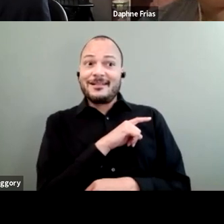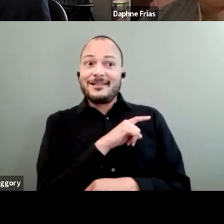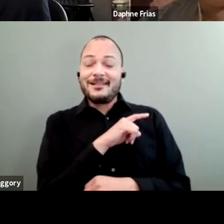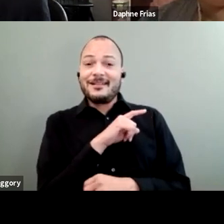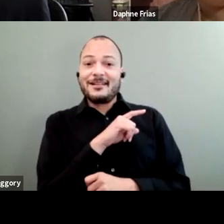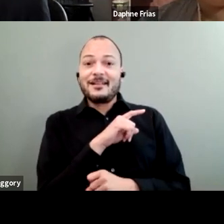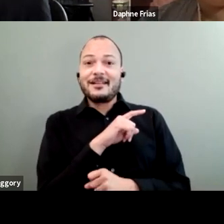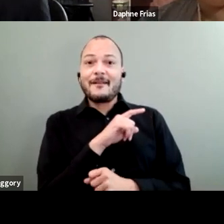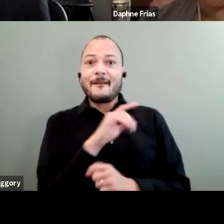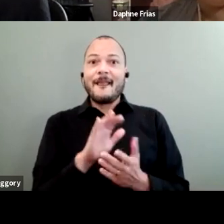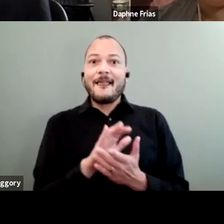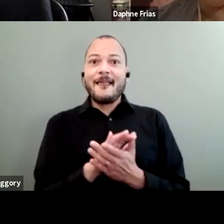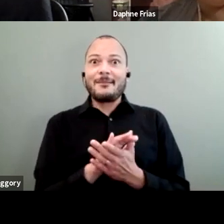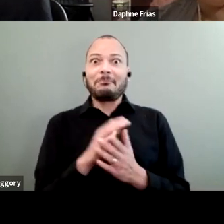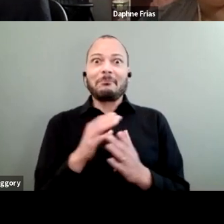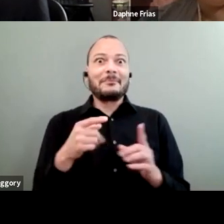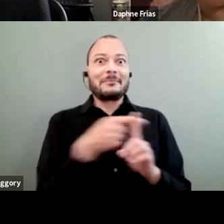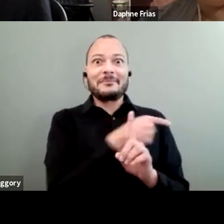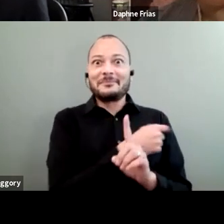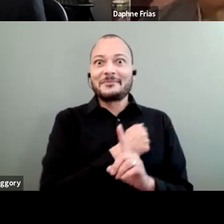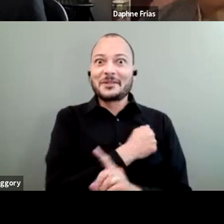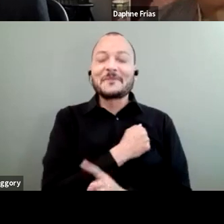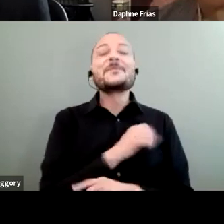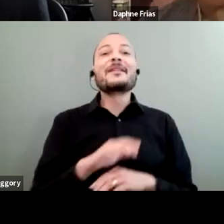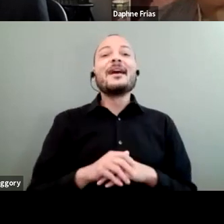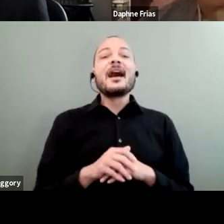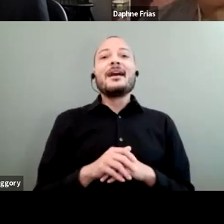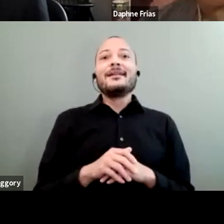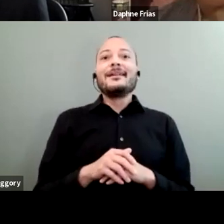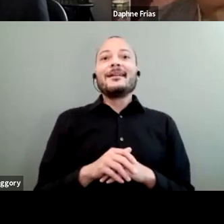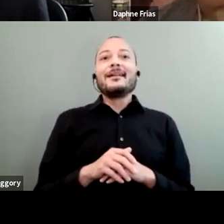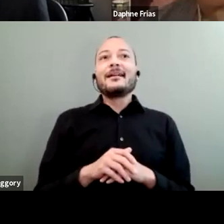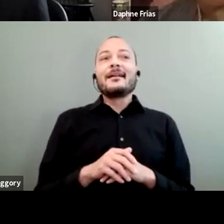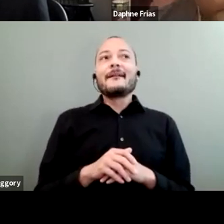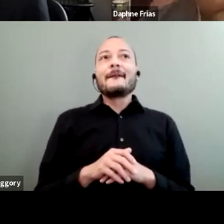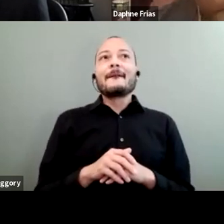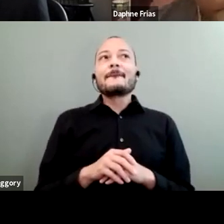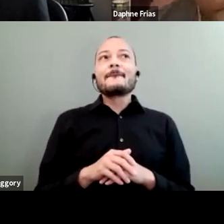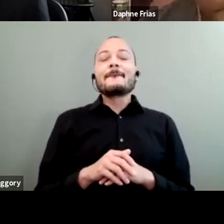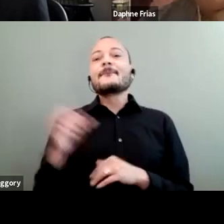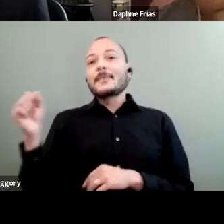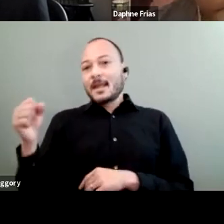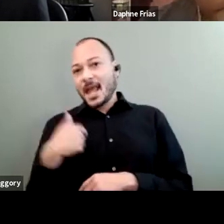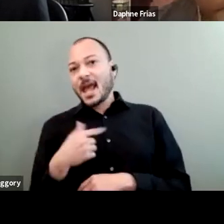Yeah, sure. And I think that... Precisely through the work